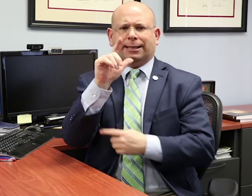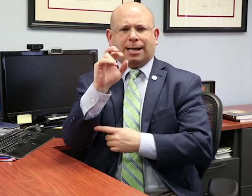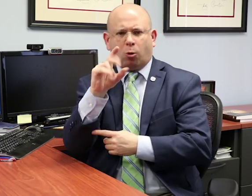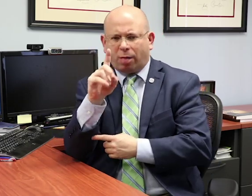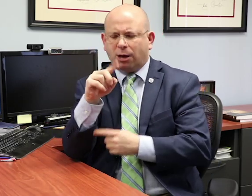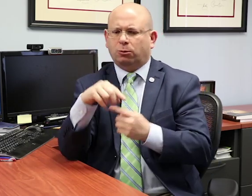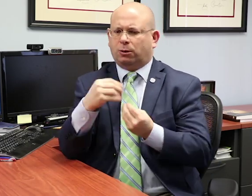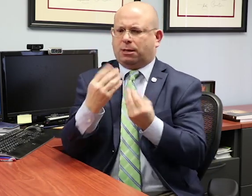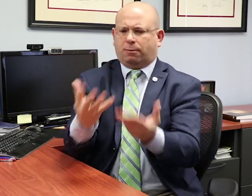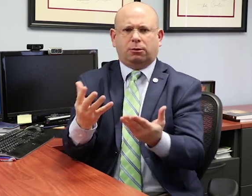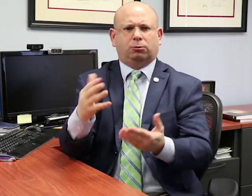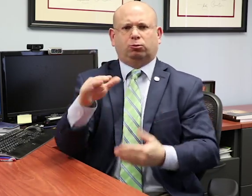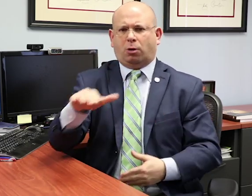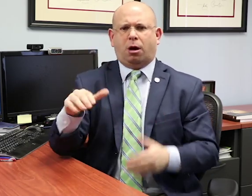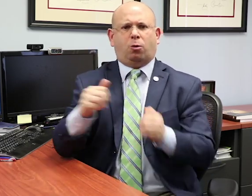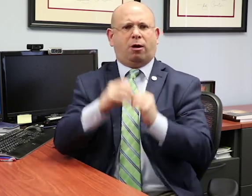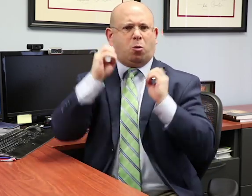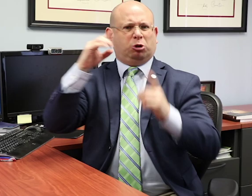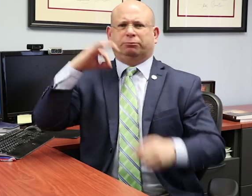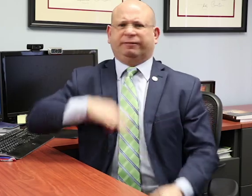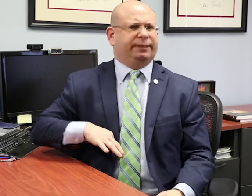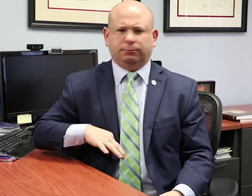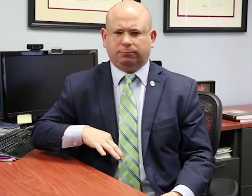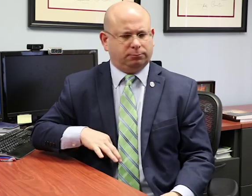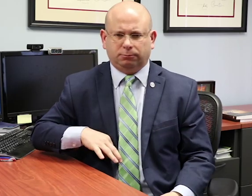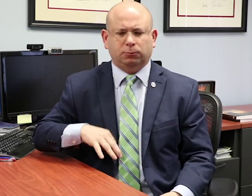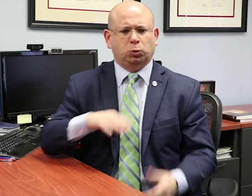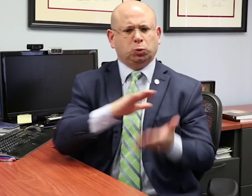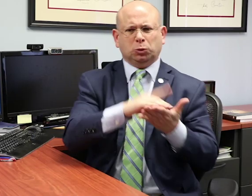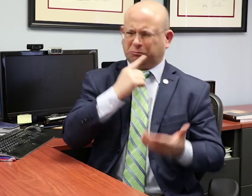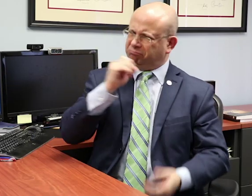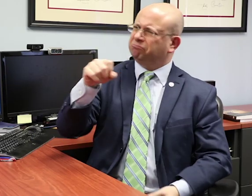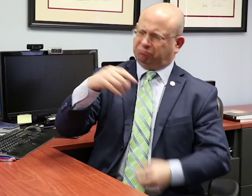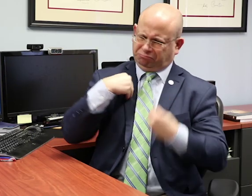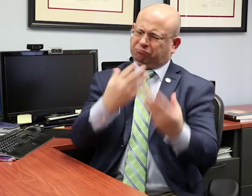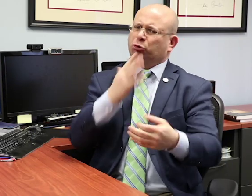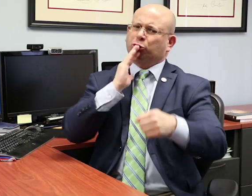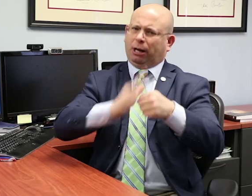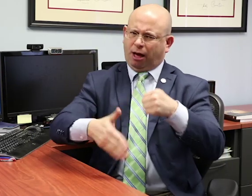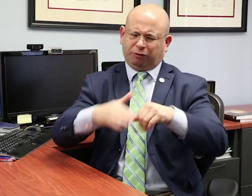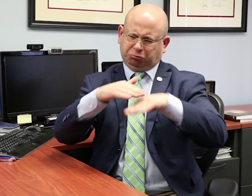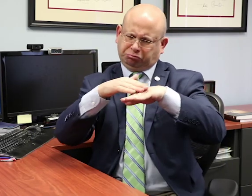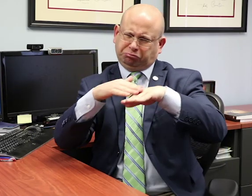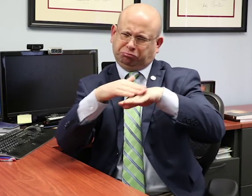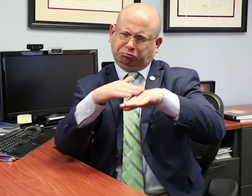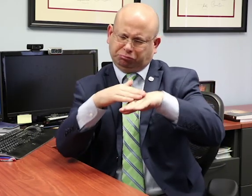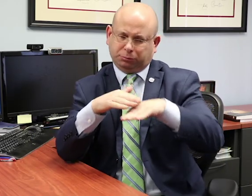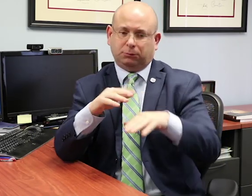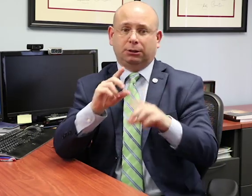an IEP to Endrew that was reasonably calculated to enable him to receive educational benefits. The school district claimed it was providing an adequate IEP for Endrew.